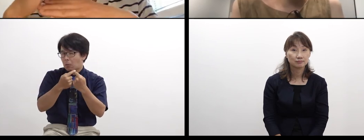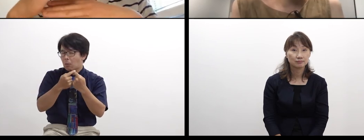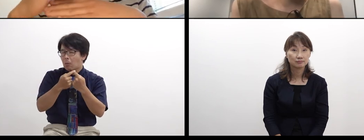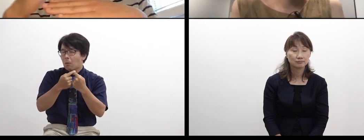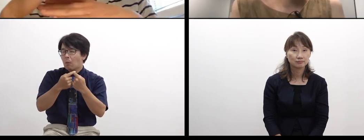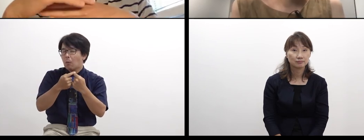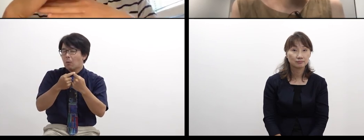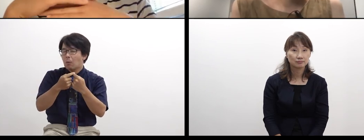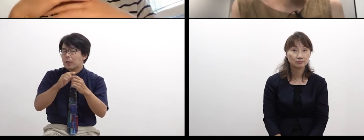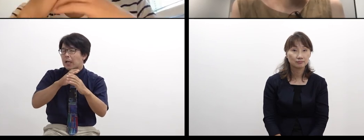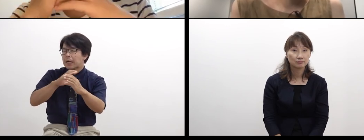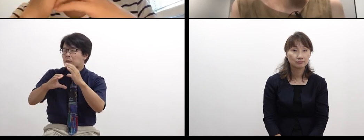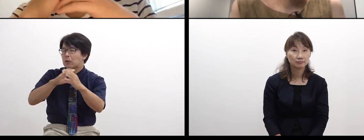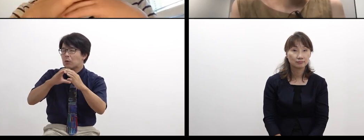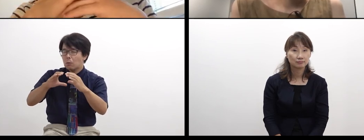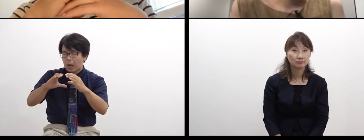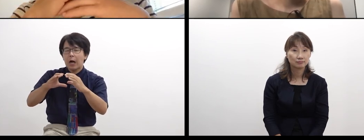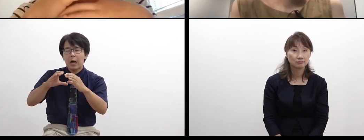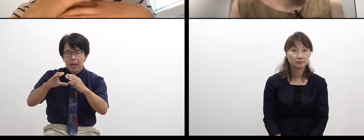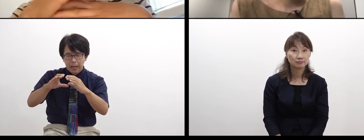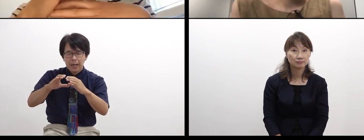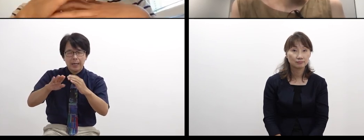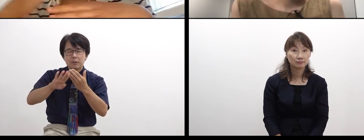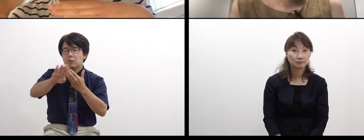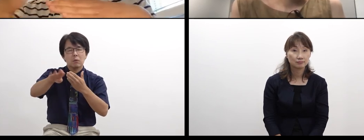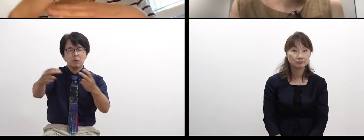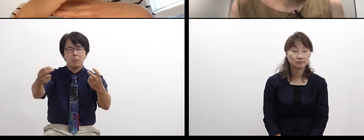We are going to hold an exhibition in the end, next year,